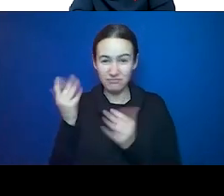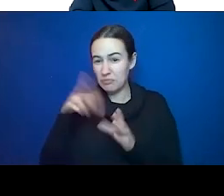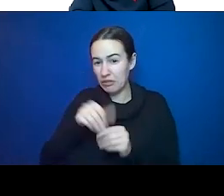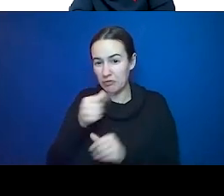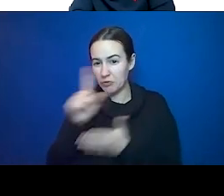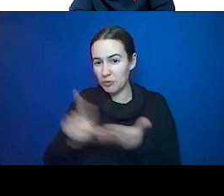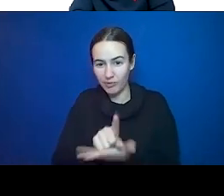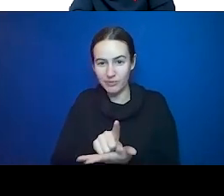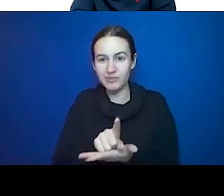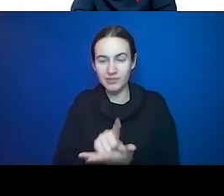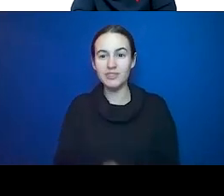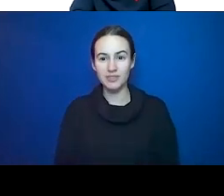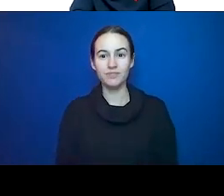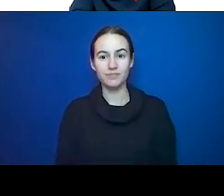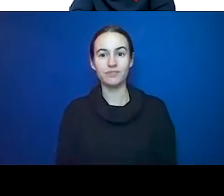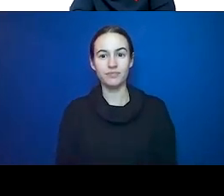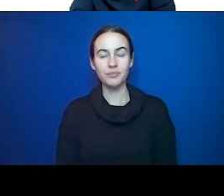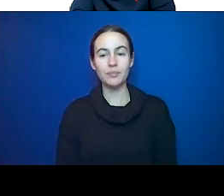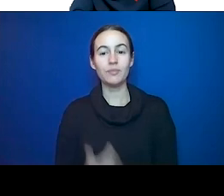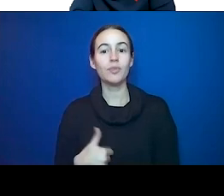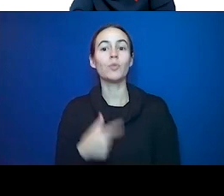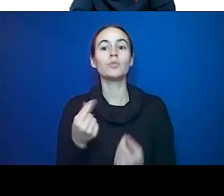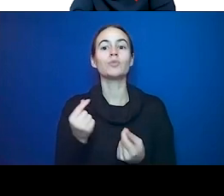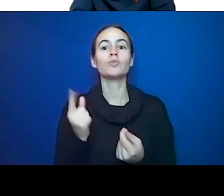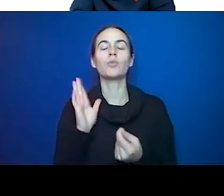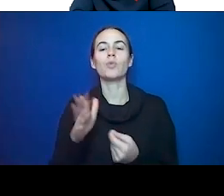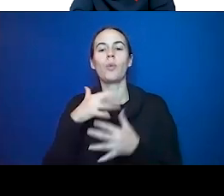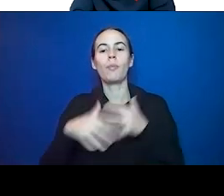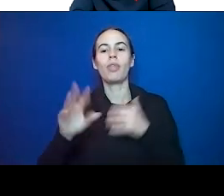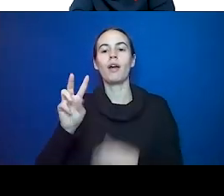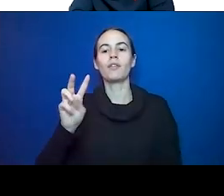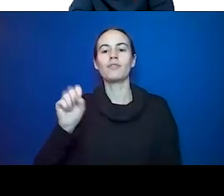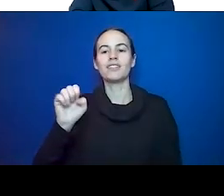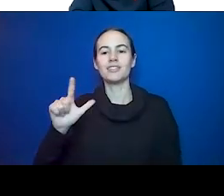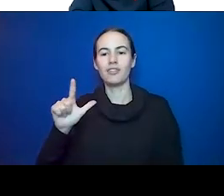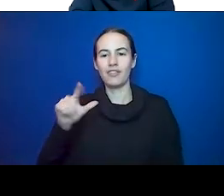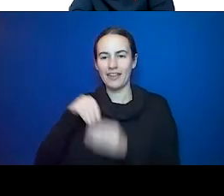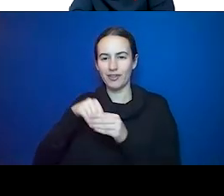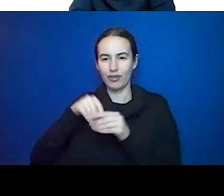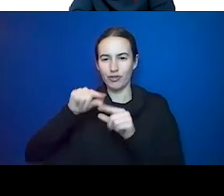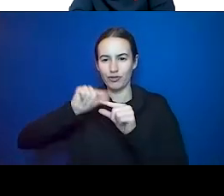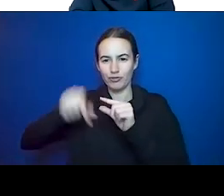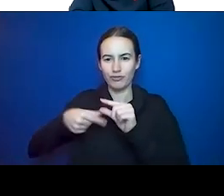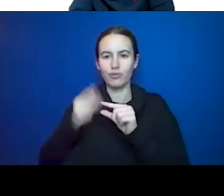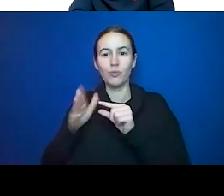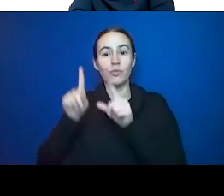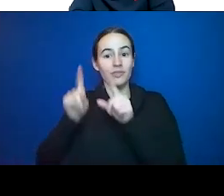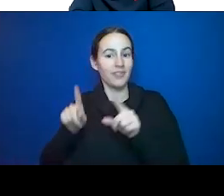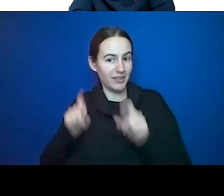inner lining of the blood vessels called the Endothelium and we can see changes within an hour or two after eating a big